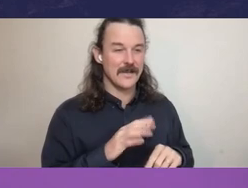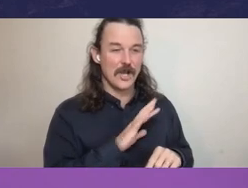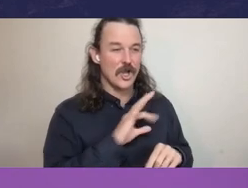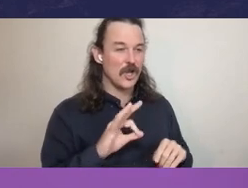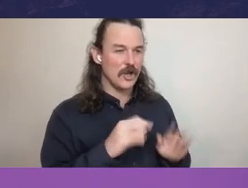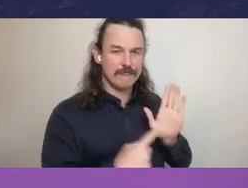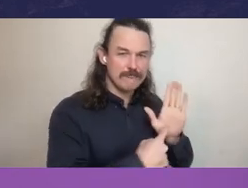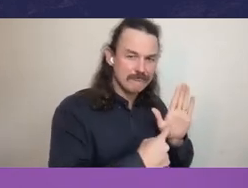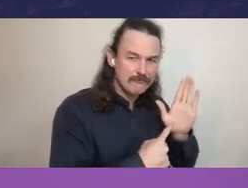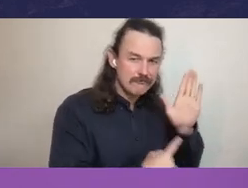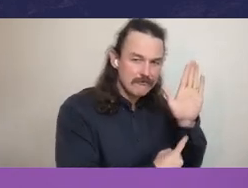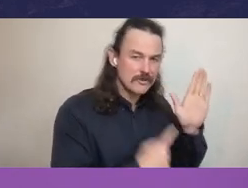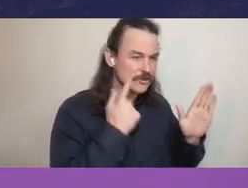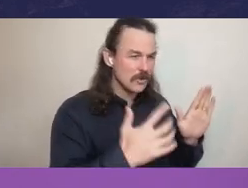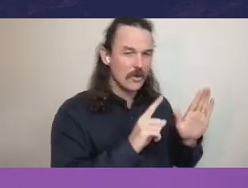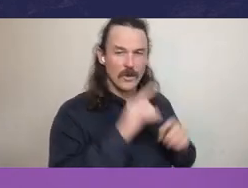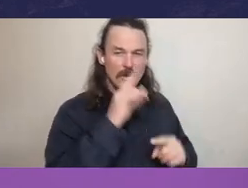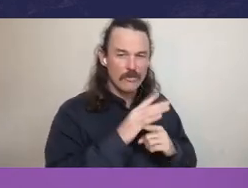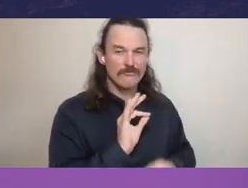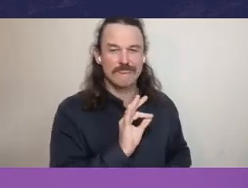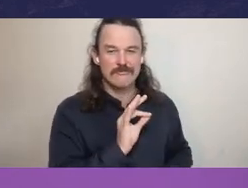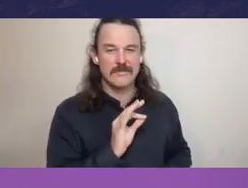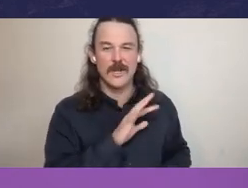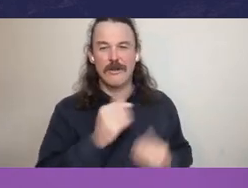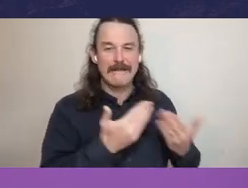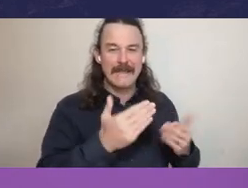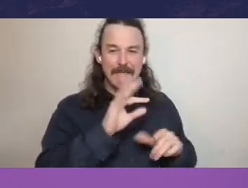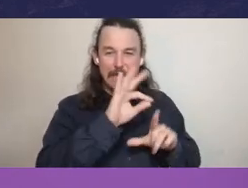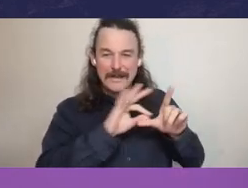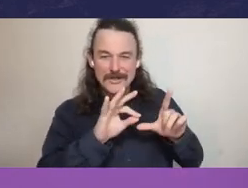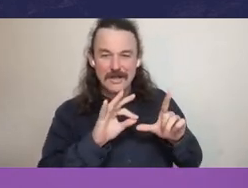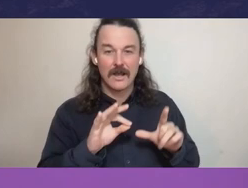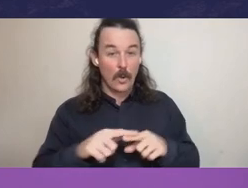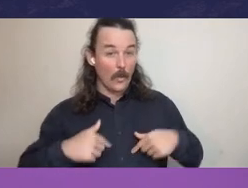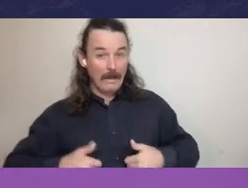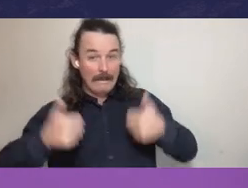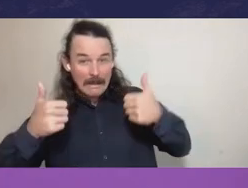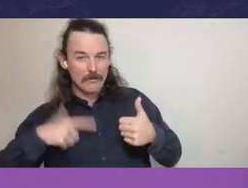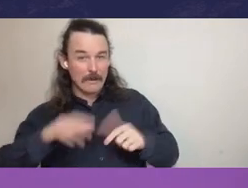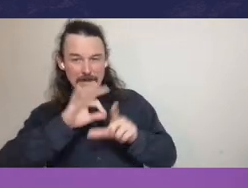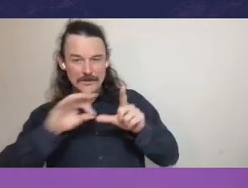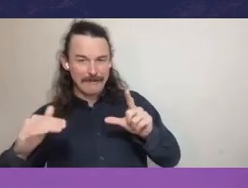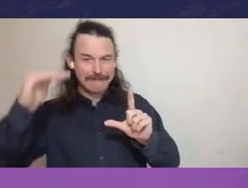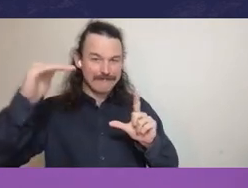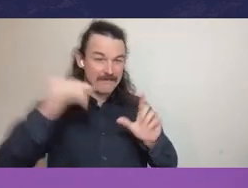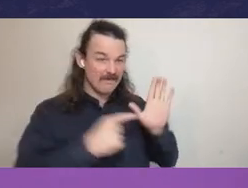that really tell you about efficient and effective service delivery. And I think that's probably part of the reason why the public